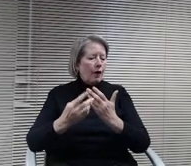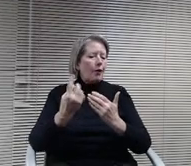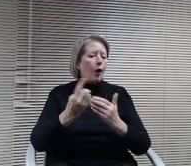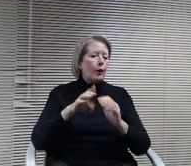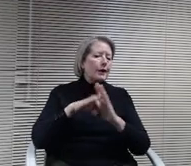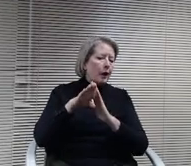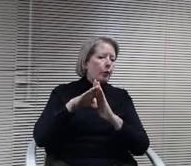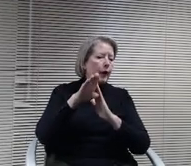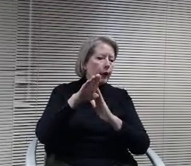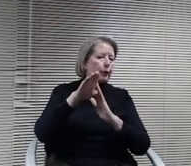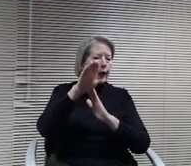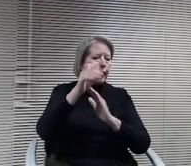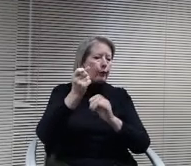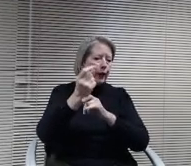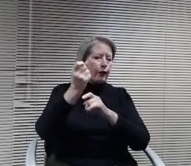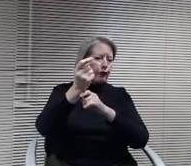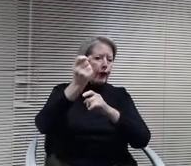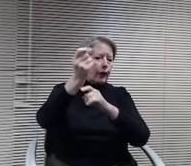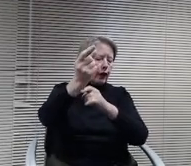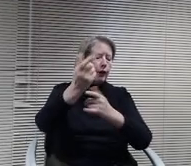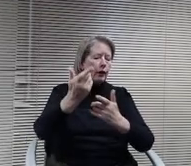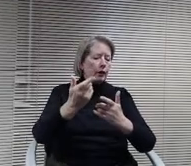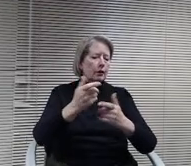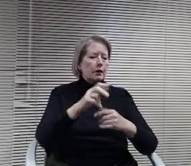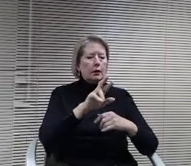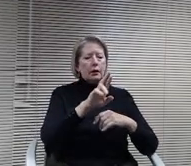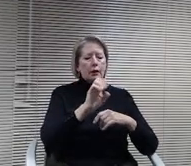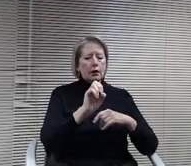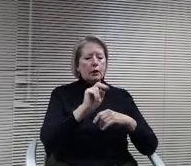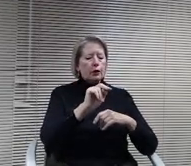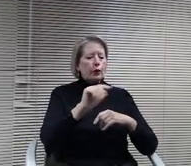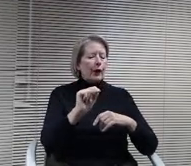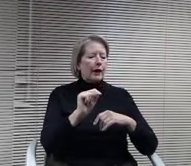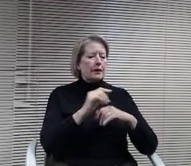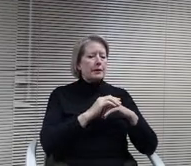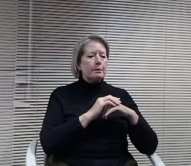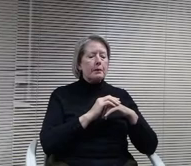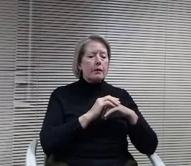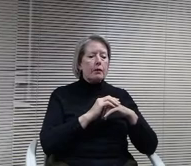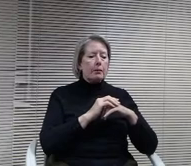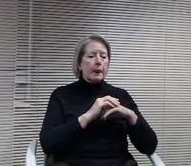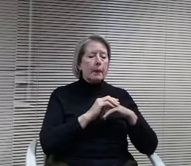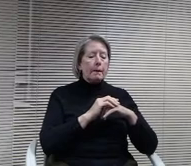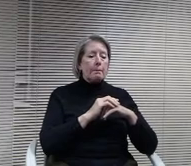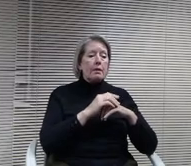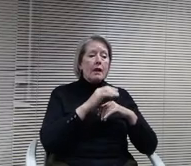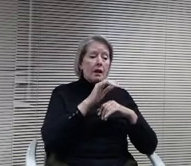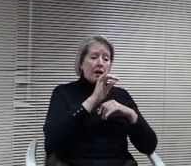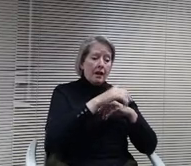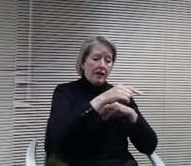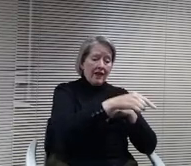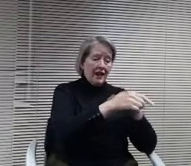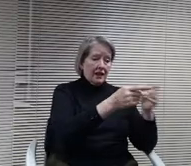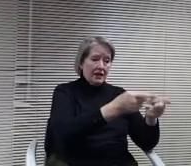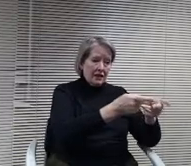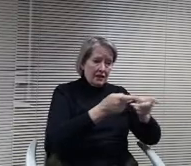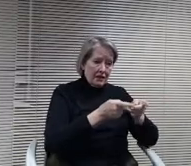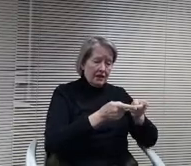You know which is which is a rent, so it's not fixed. The other thing is, is the location of the current transitions, plus